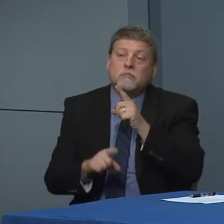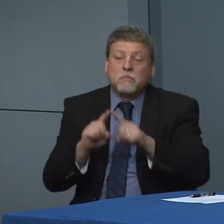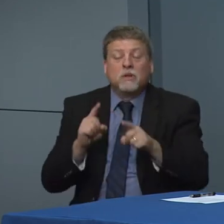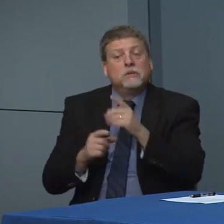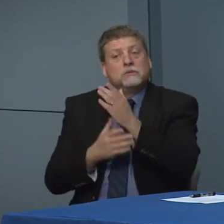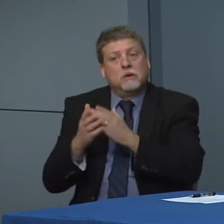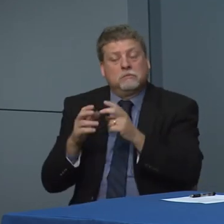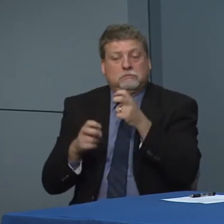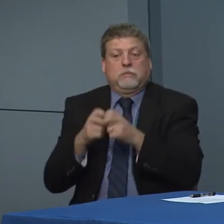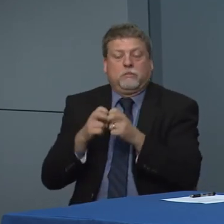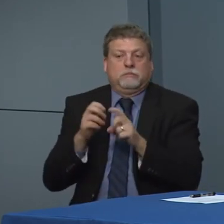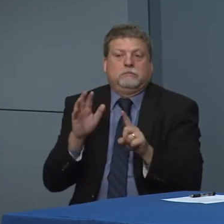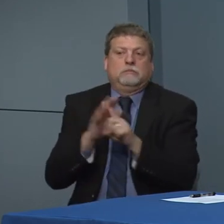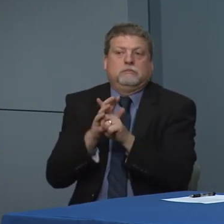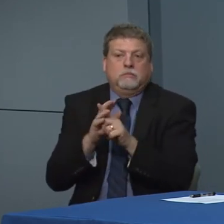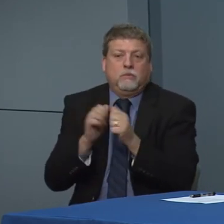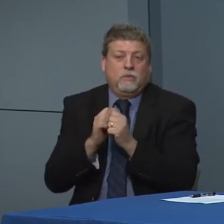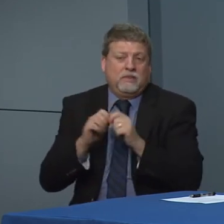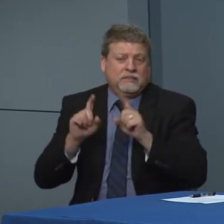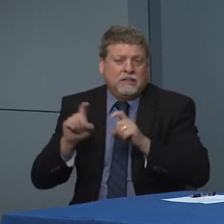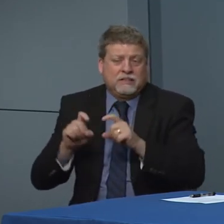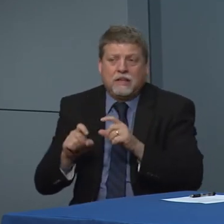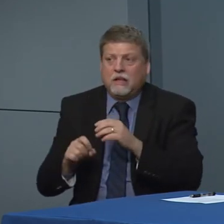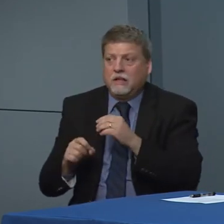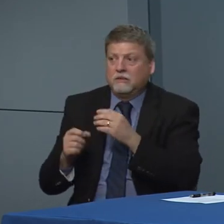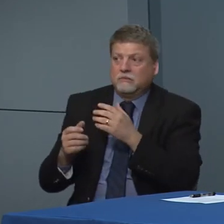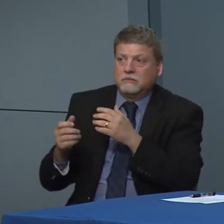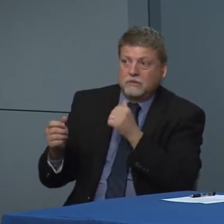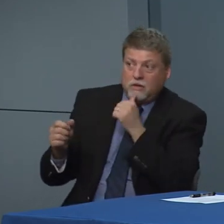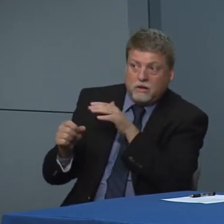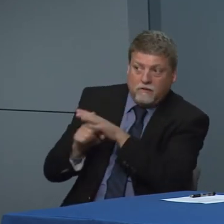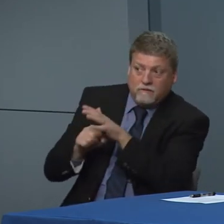with testing and the supply of those but in no time did that